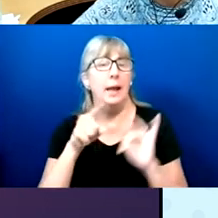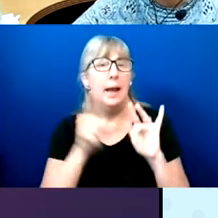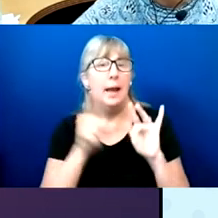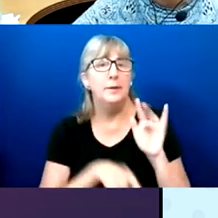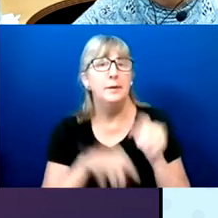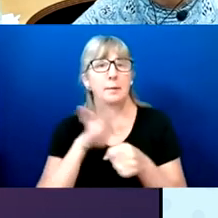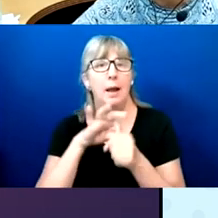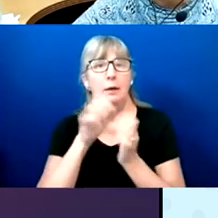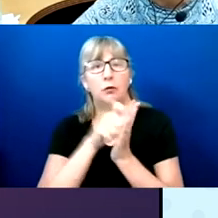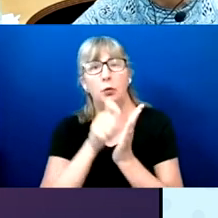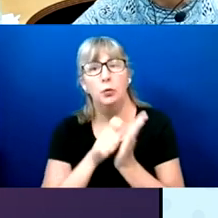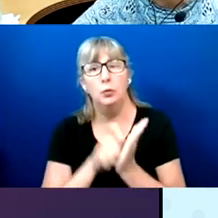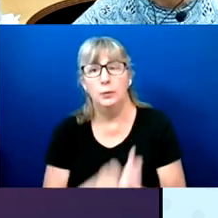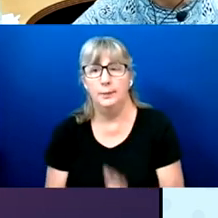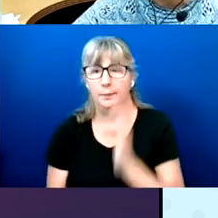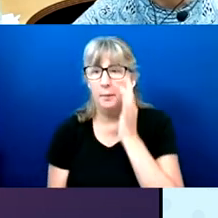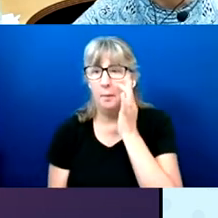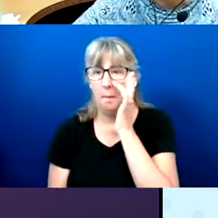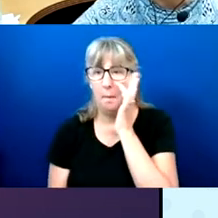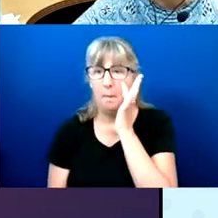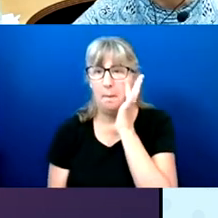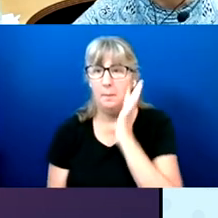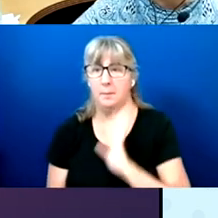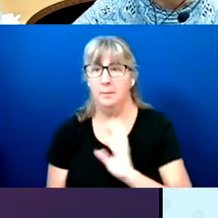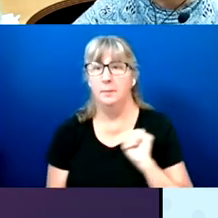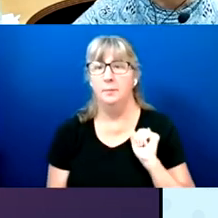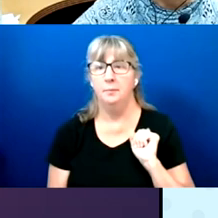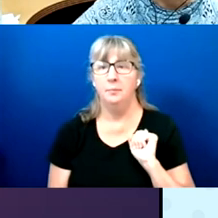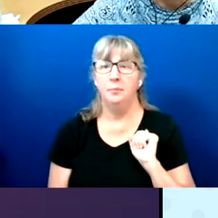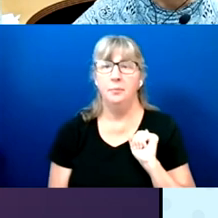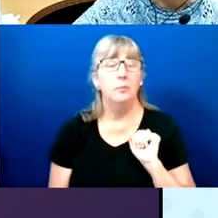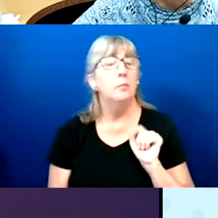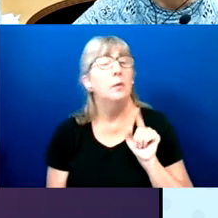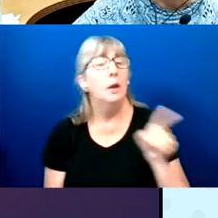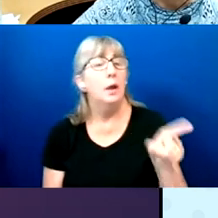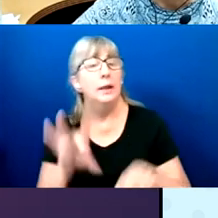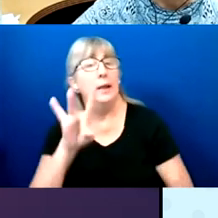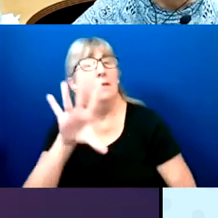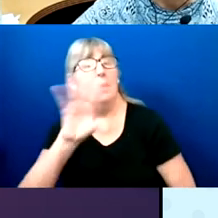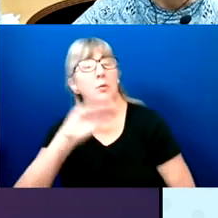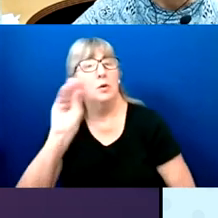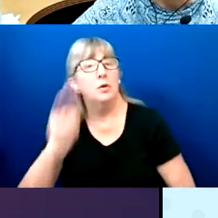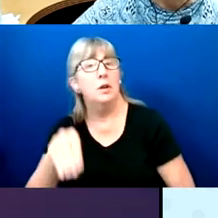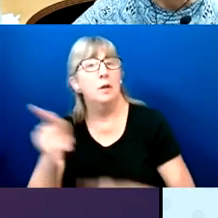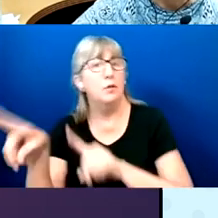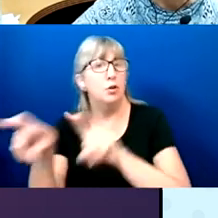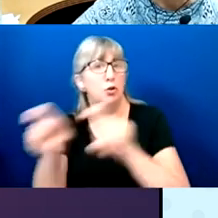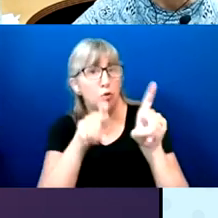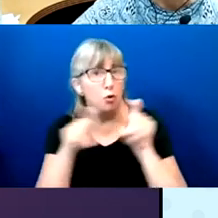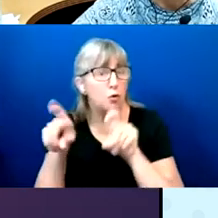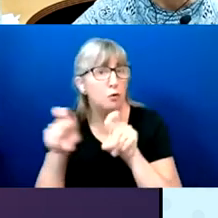And then 85% of the survey respondents who use an electronic ballot delivery